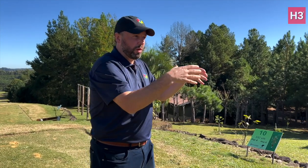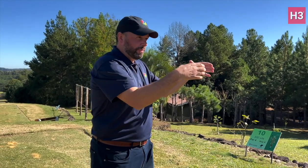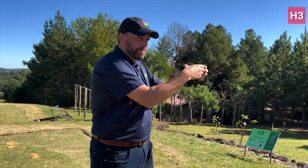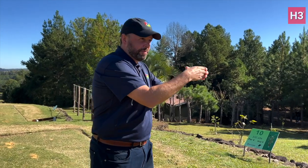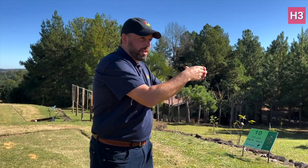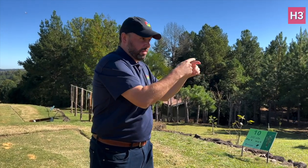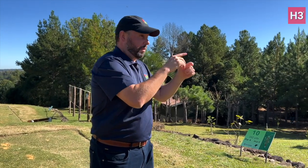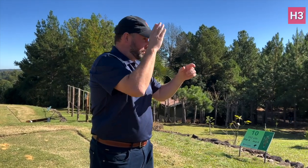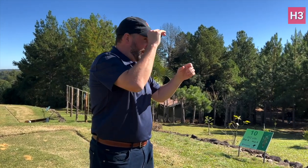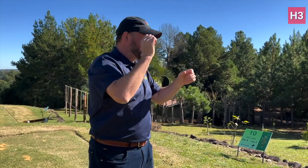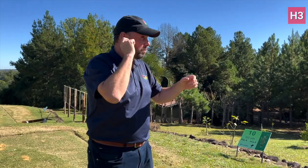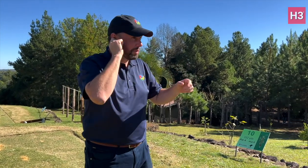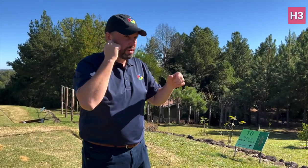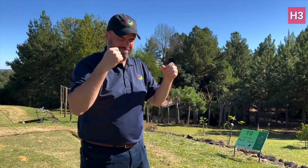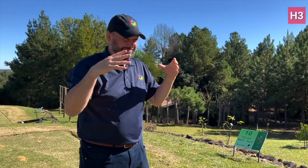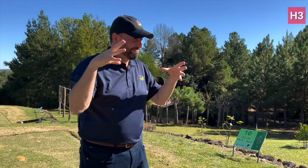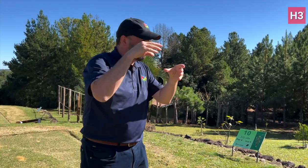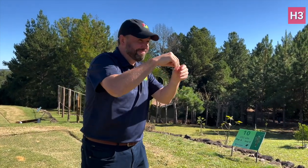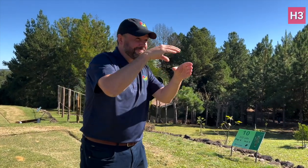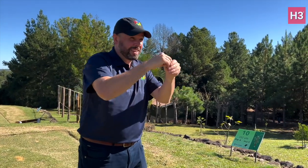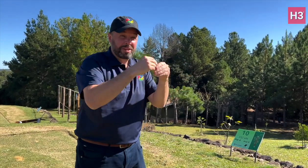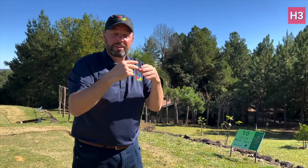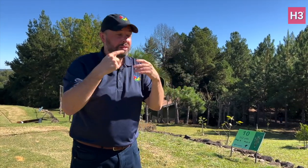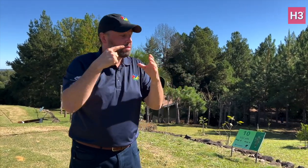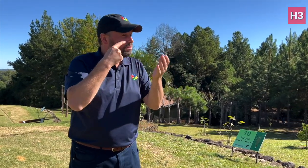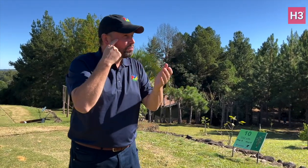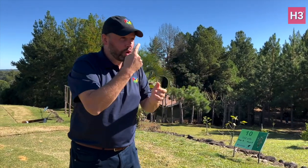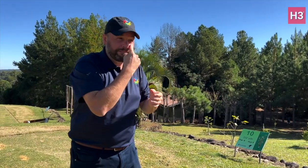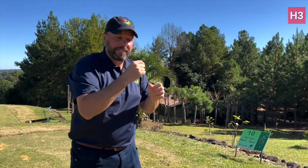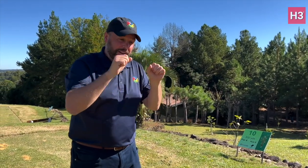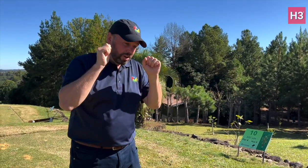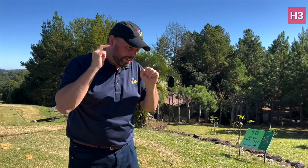in the highest level along with